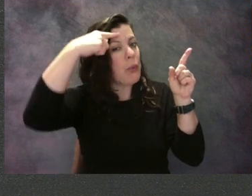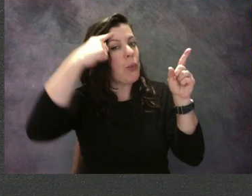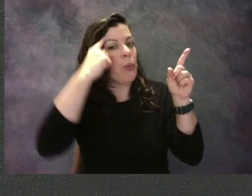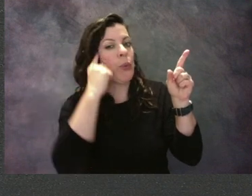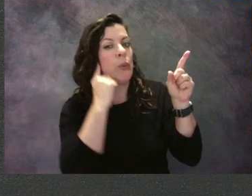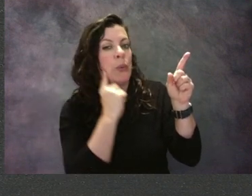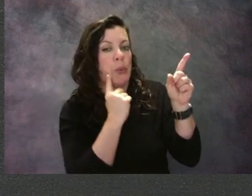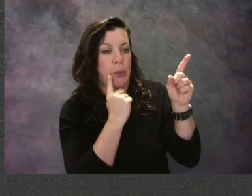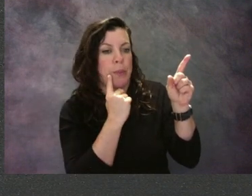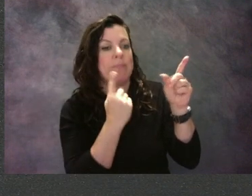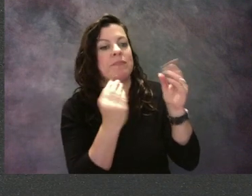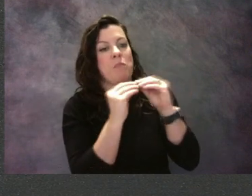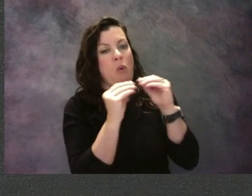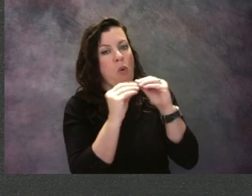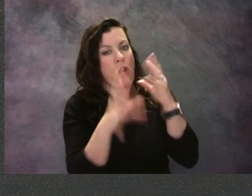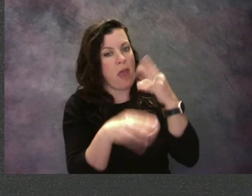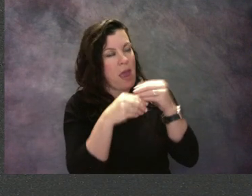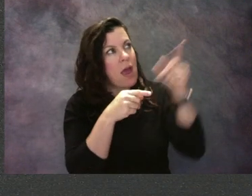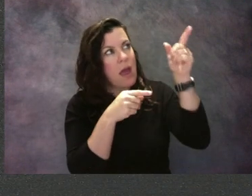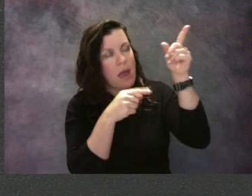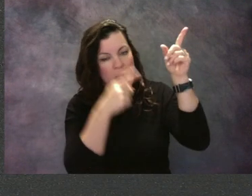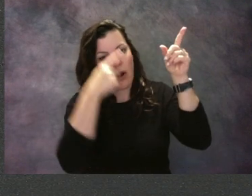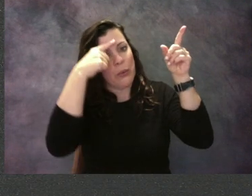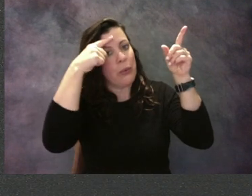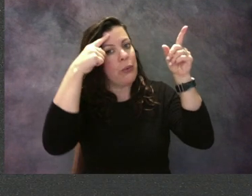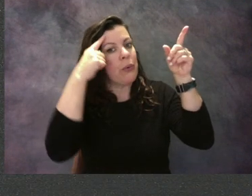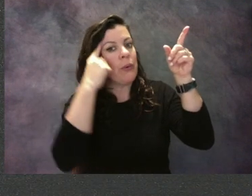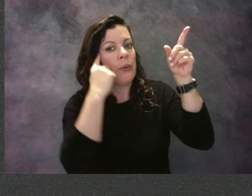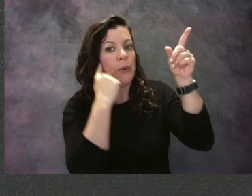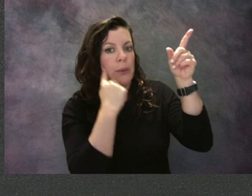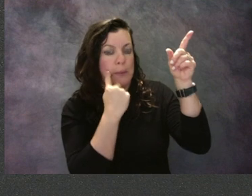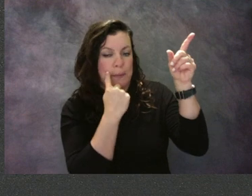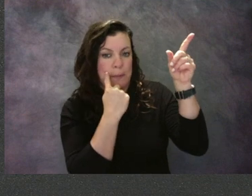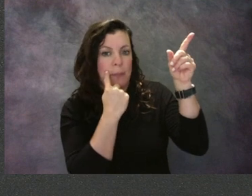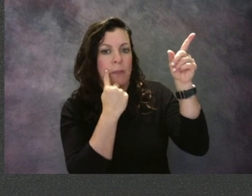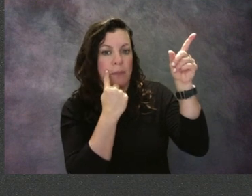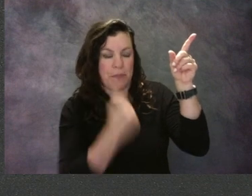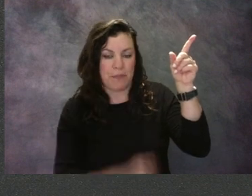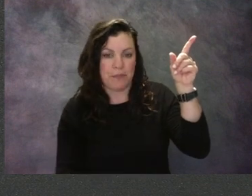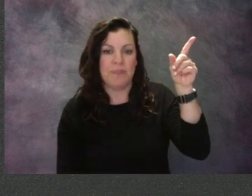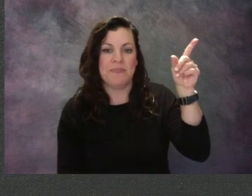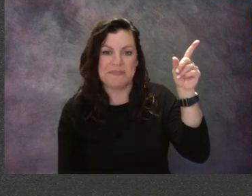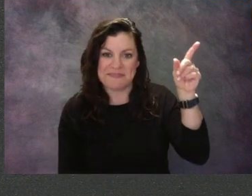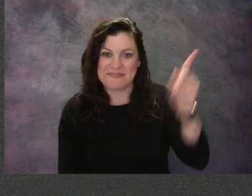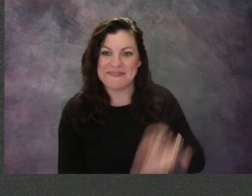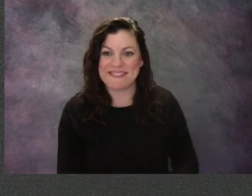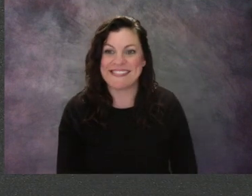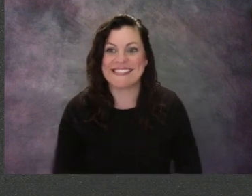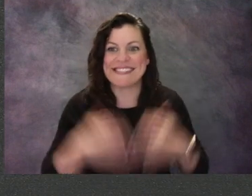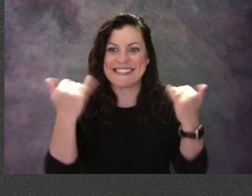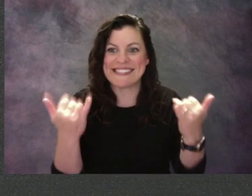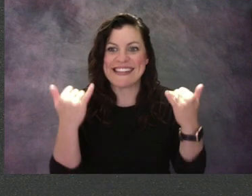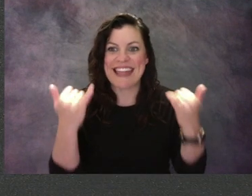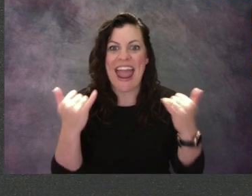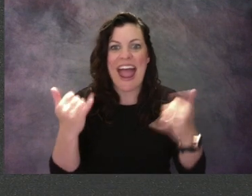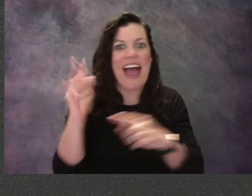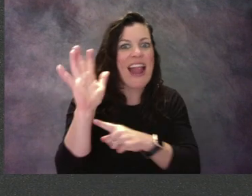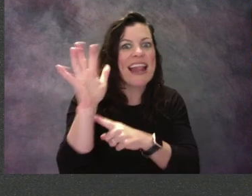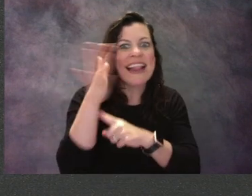right around their eye, so I'll grab that and do that. Now we're gonna put some big leaves in the background.